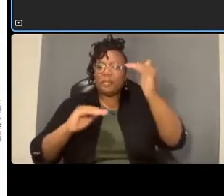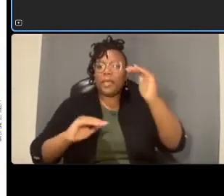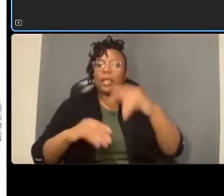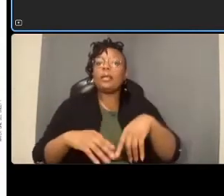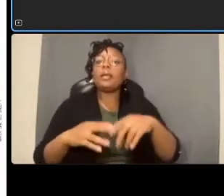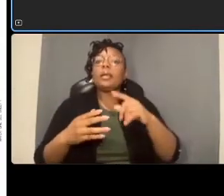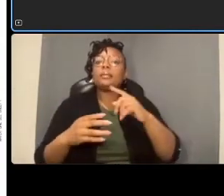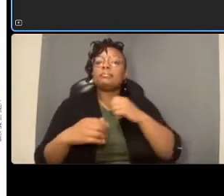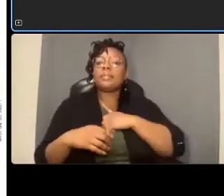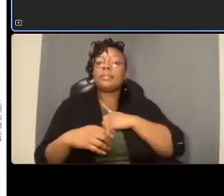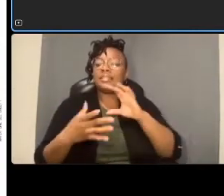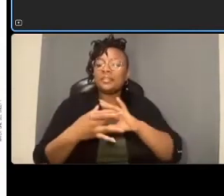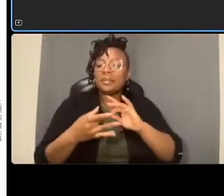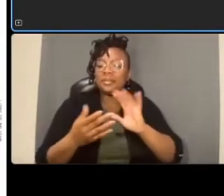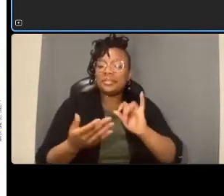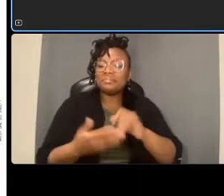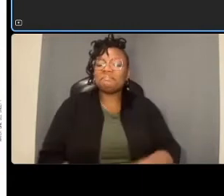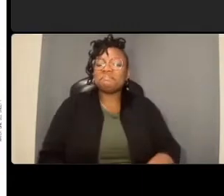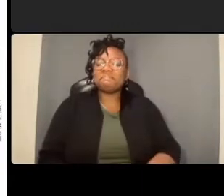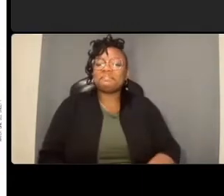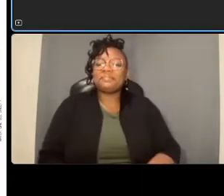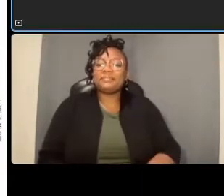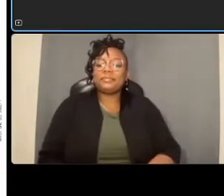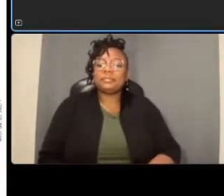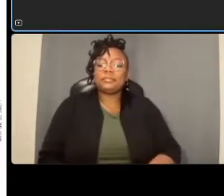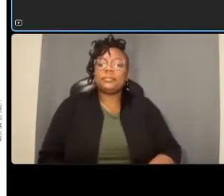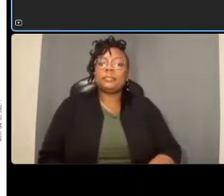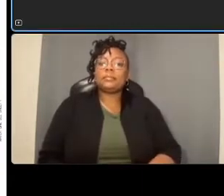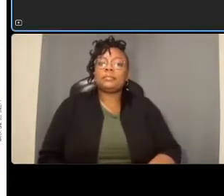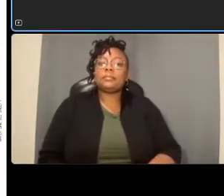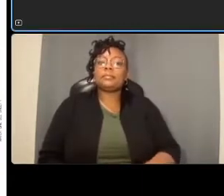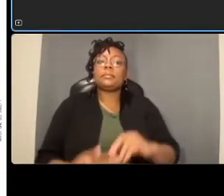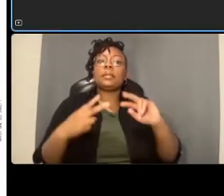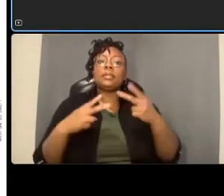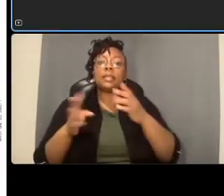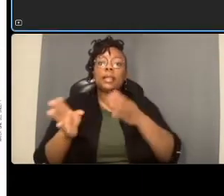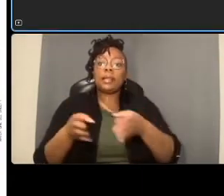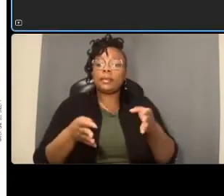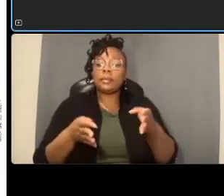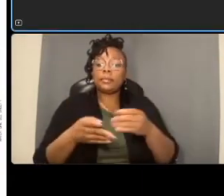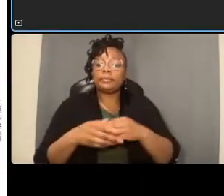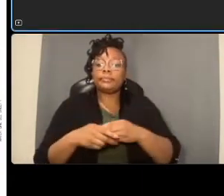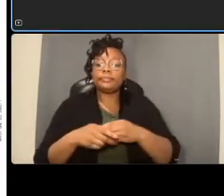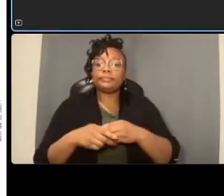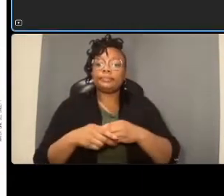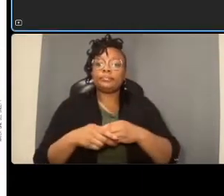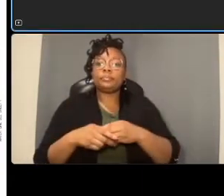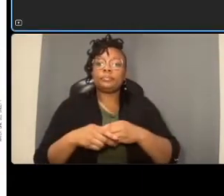so here on this next plan um this is the carter between woodley road and hawthorne street